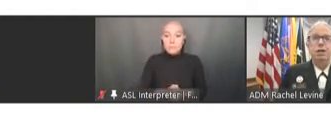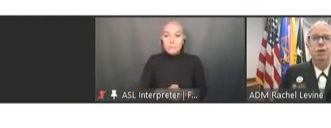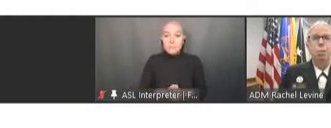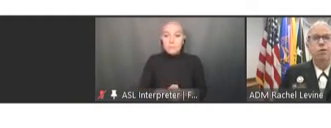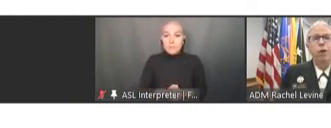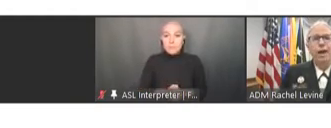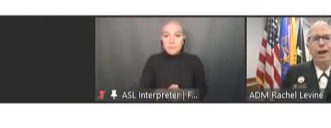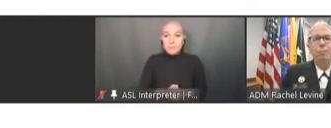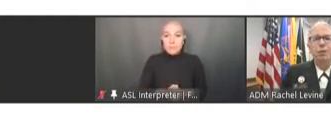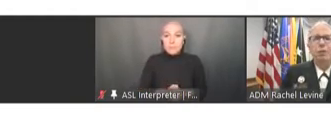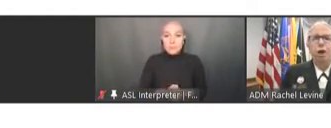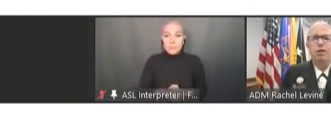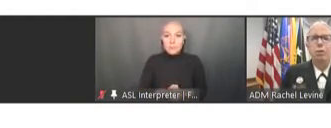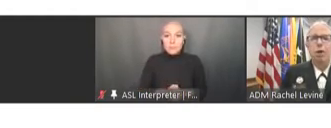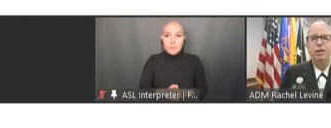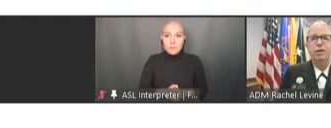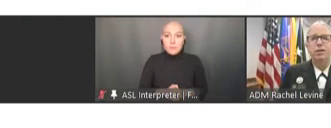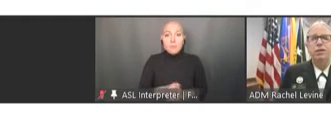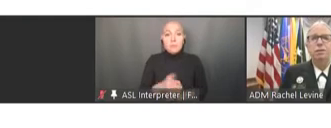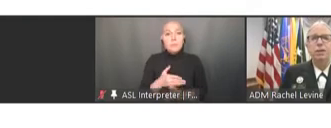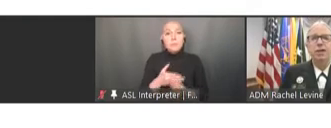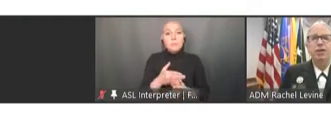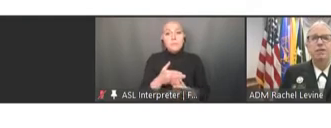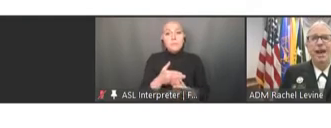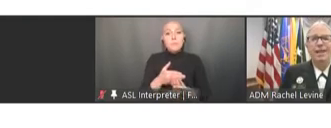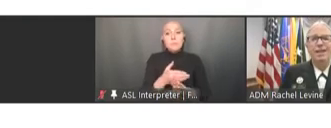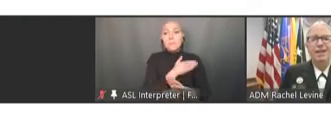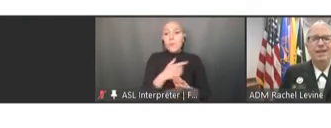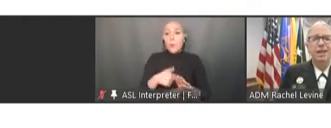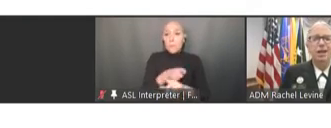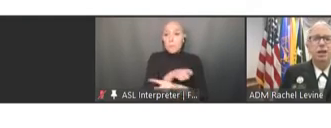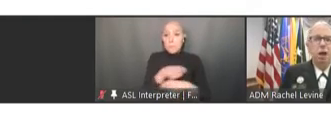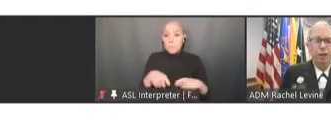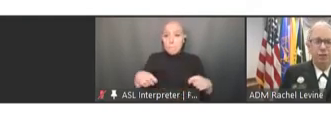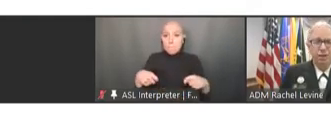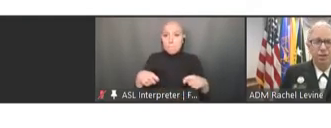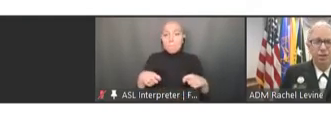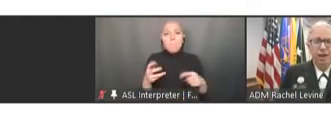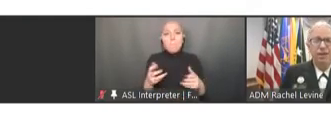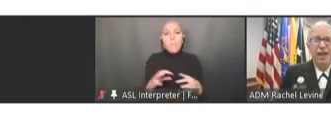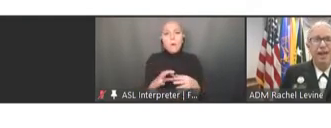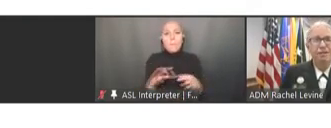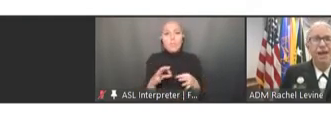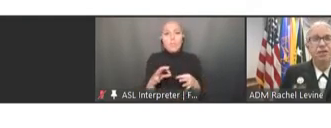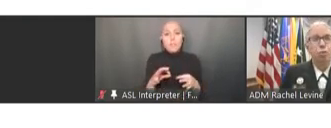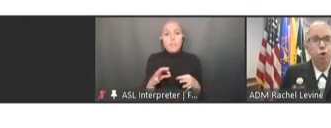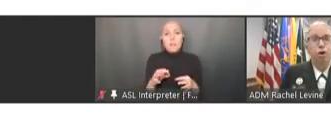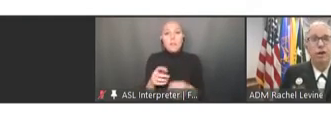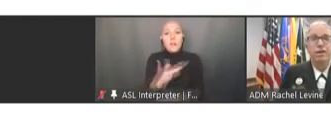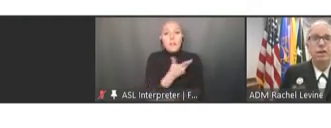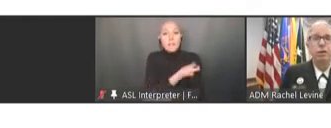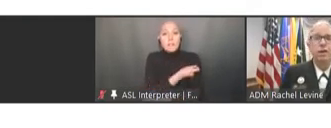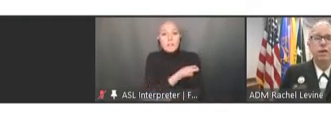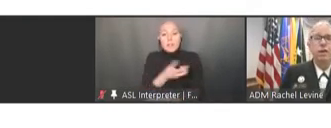So, before I end my remarks, I want to mention vaccine confidence and NVAC's work in this area